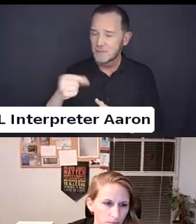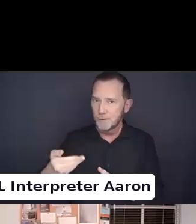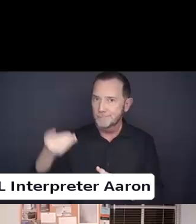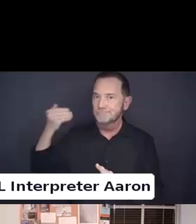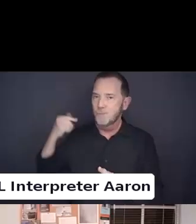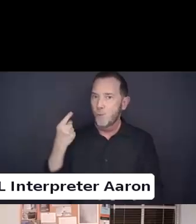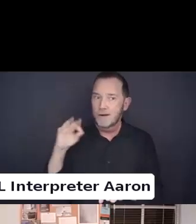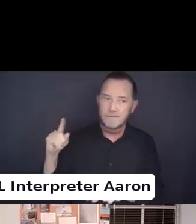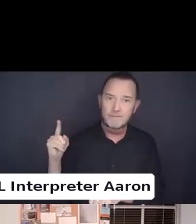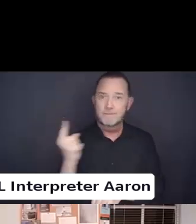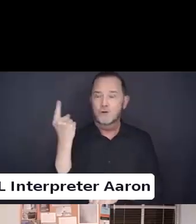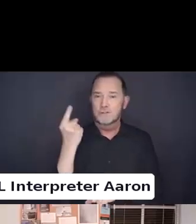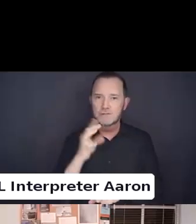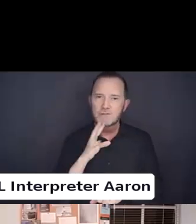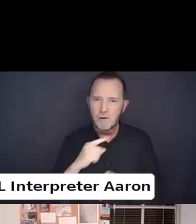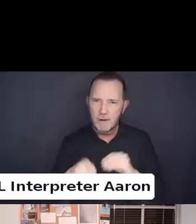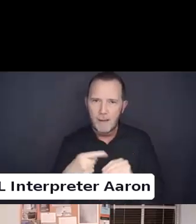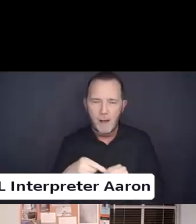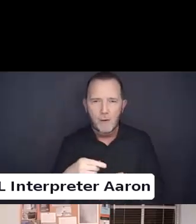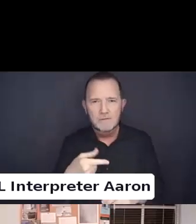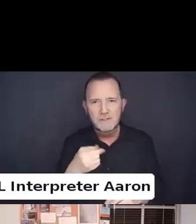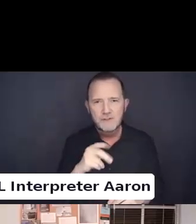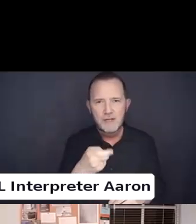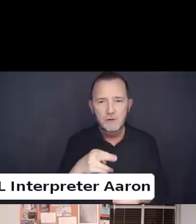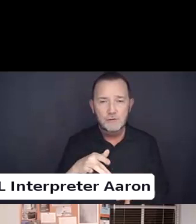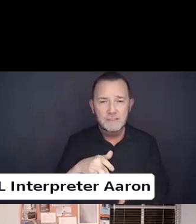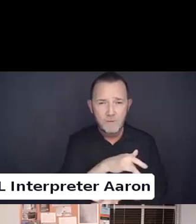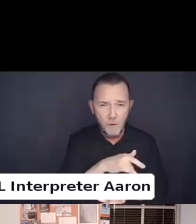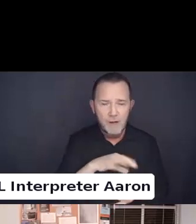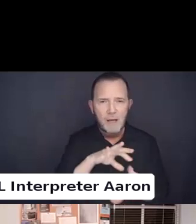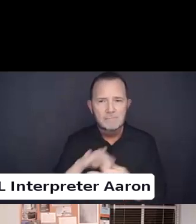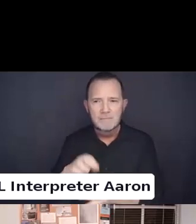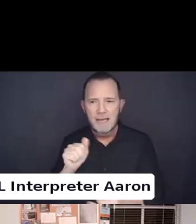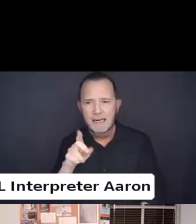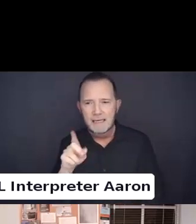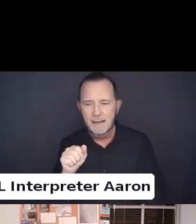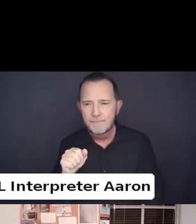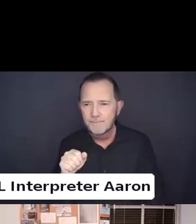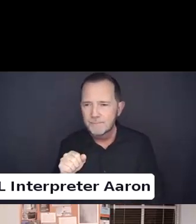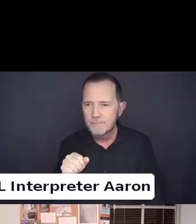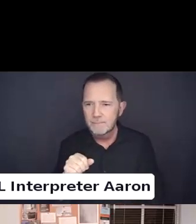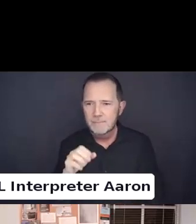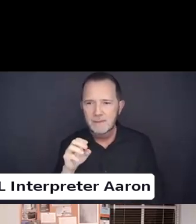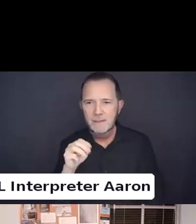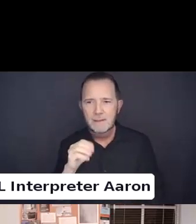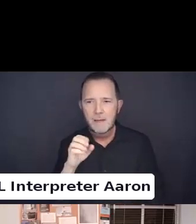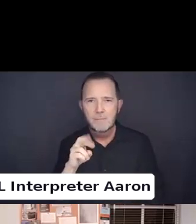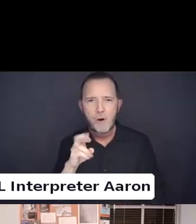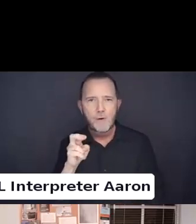I would like for one of my colleagues to describe it.